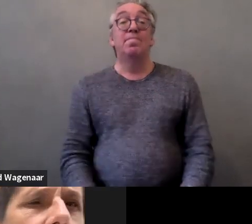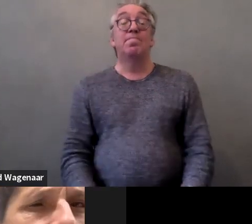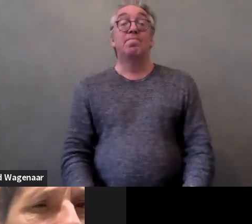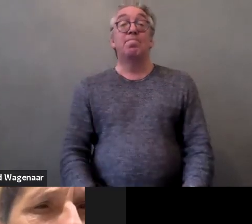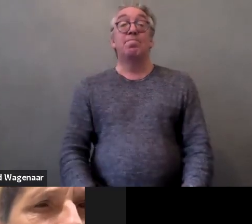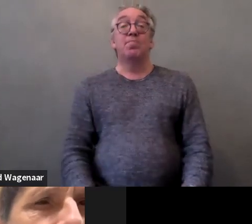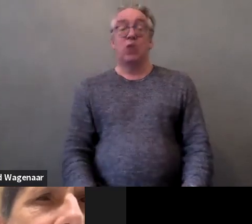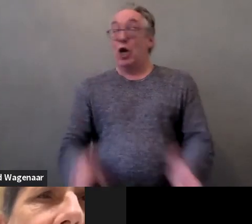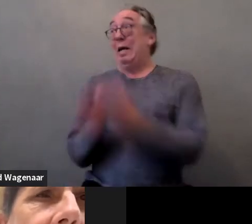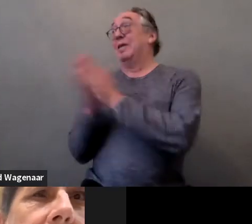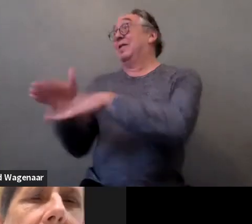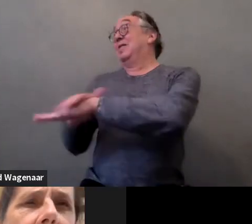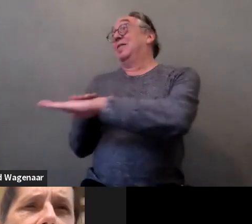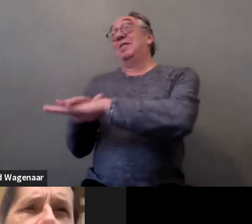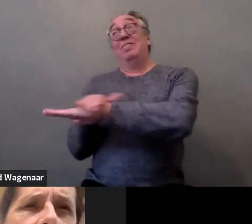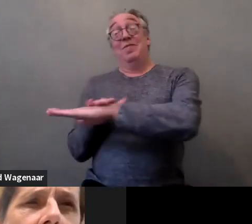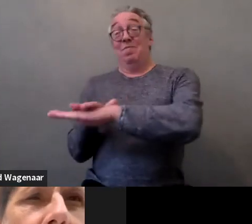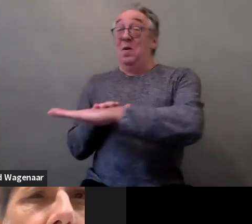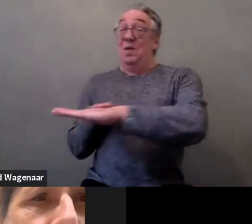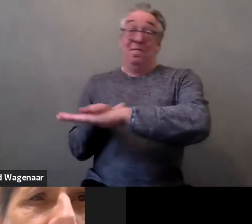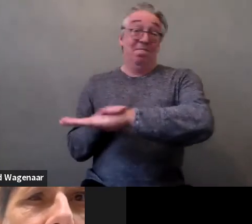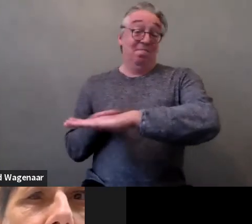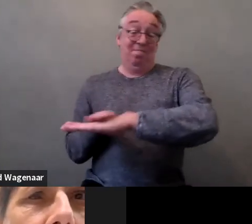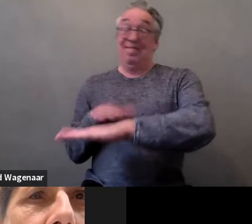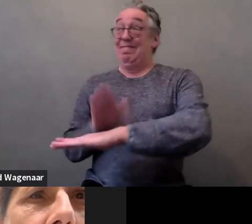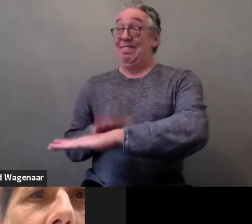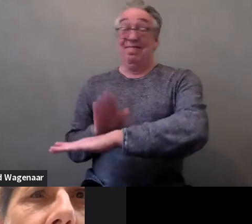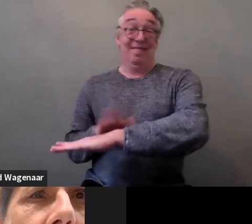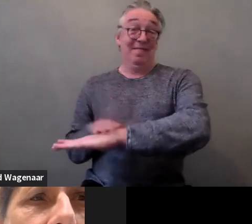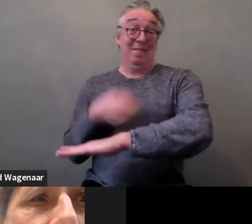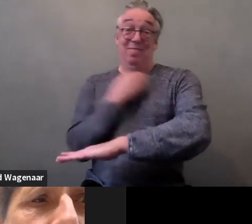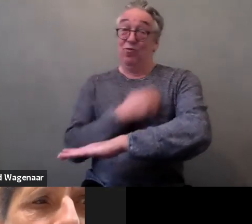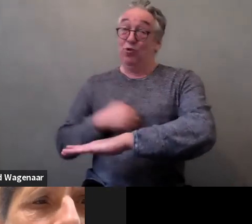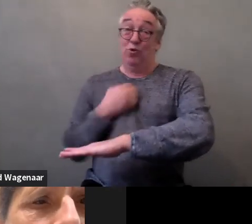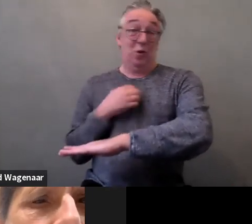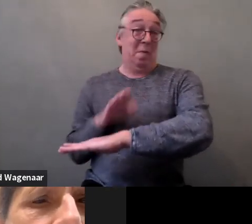Sorry, Claire, unfortunately, we don't have enough time now.